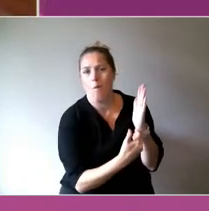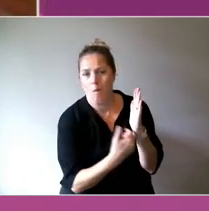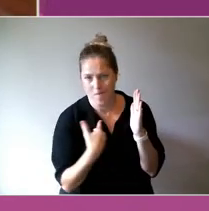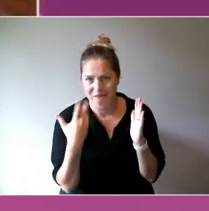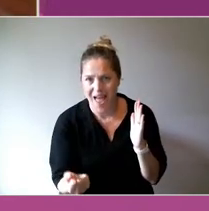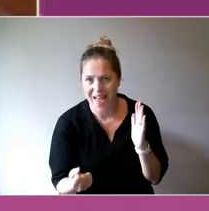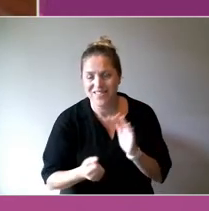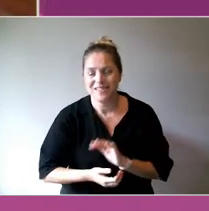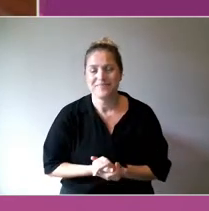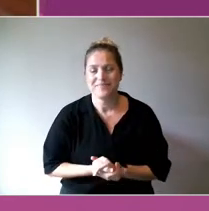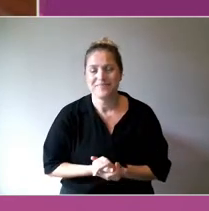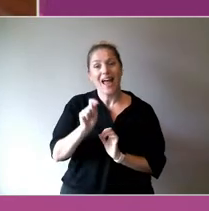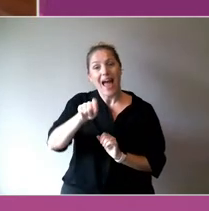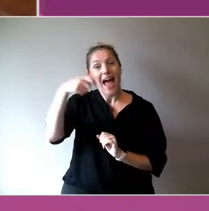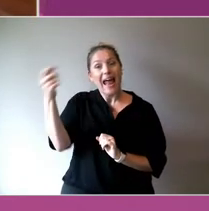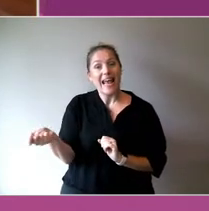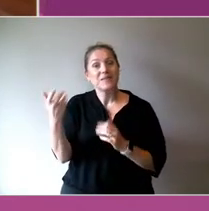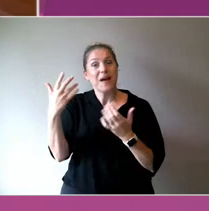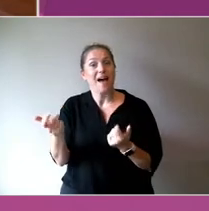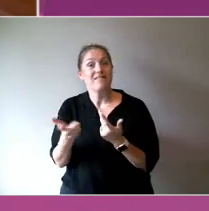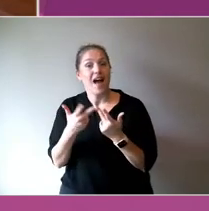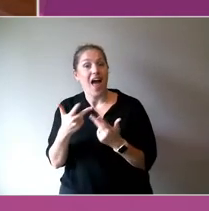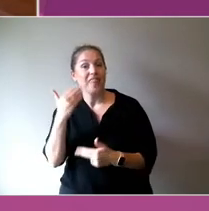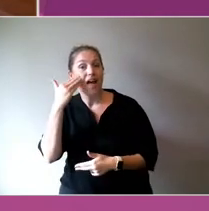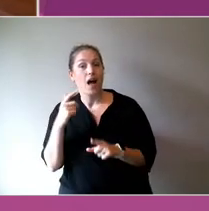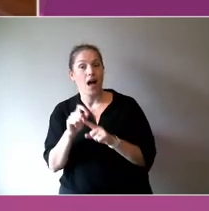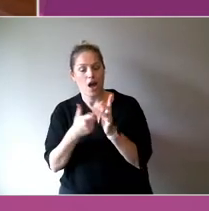We have adjunct Professor Janine Mohamed.